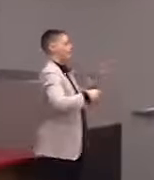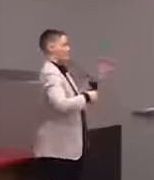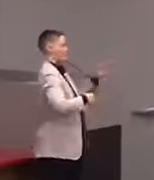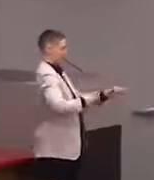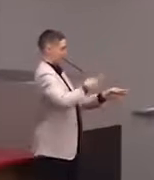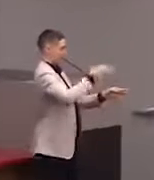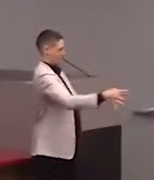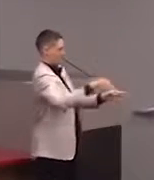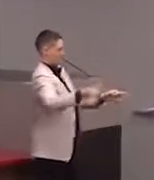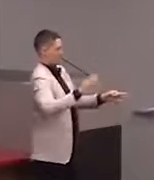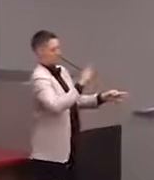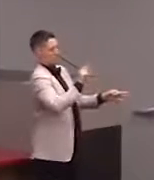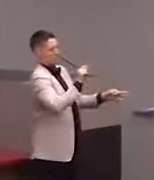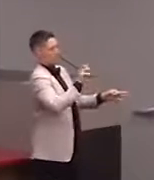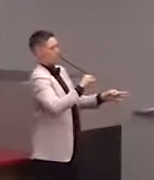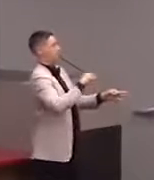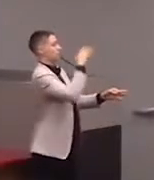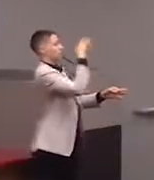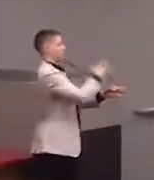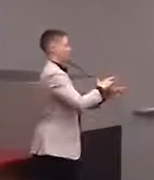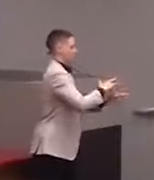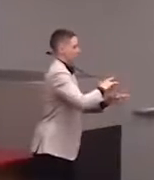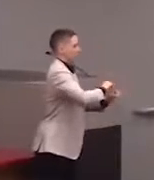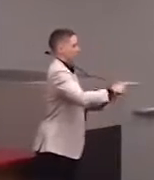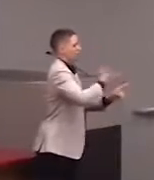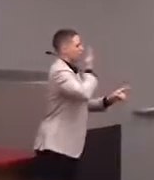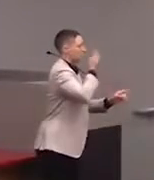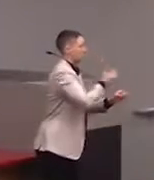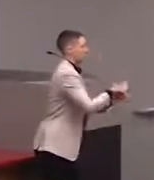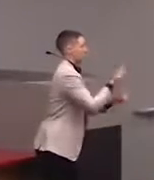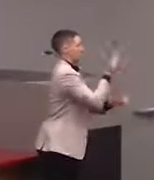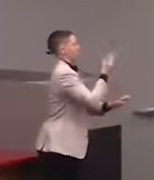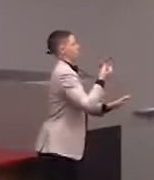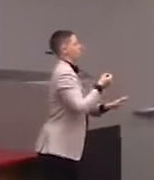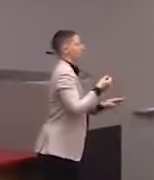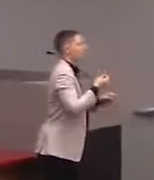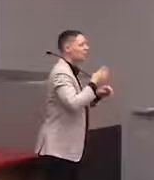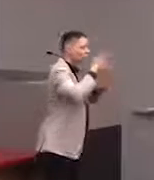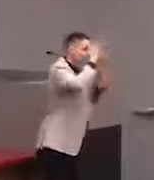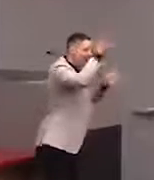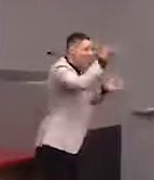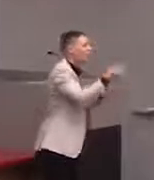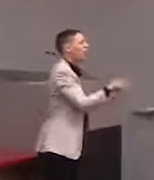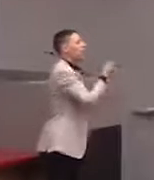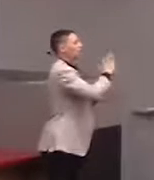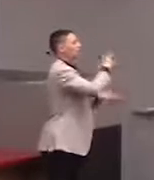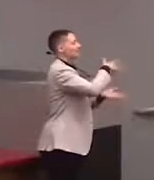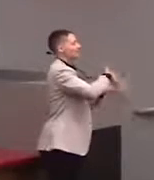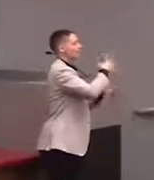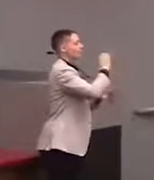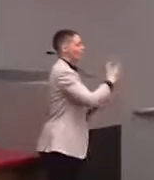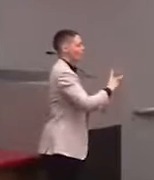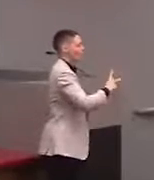and a different smell would waft out. And they were like really creative, one was called Central Park and they had all these different smells.